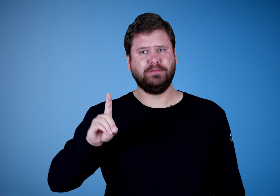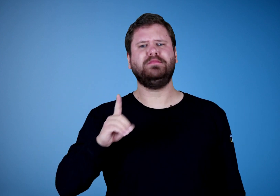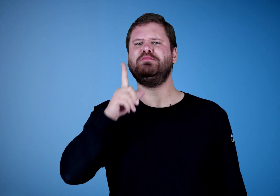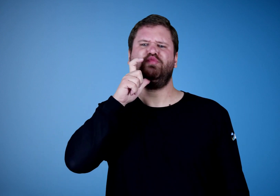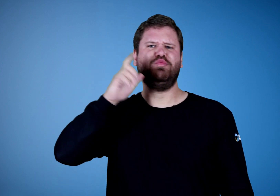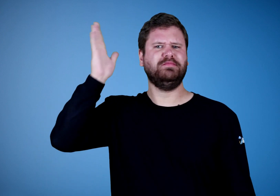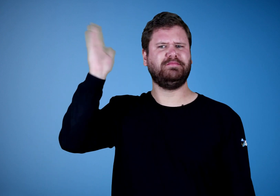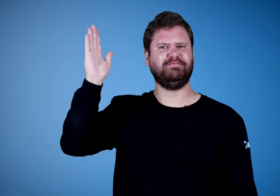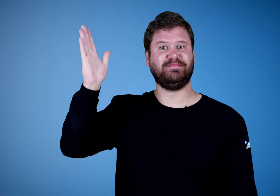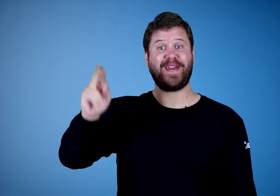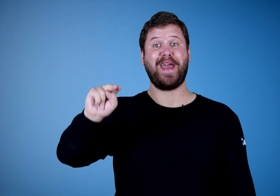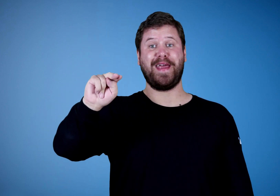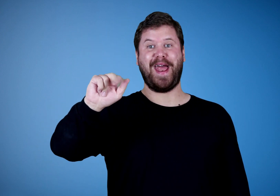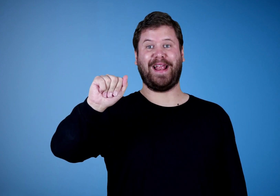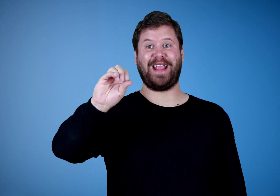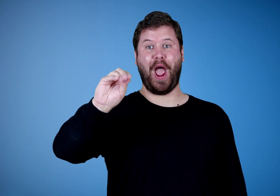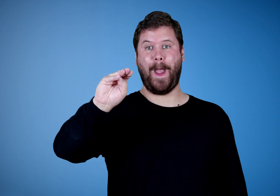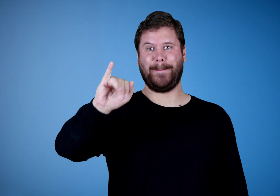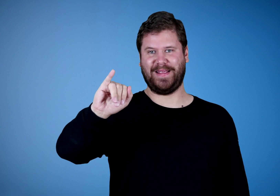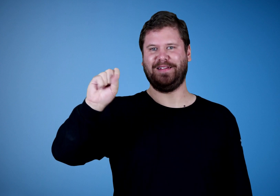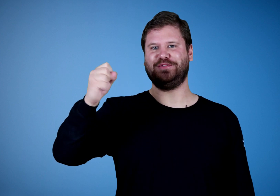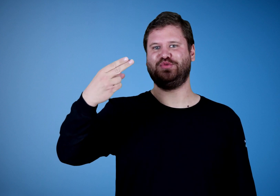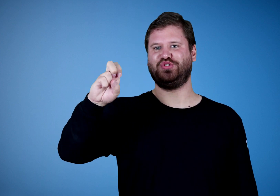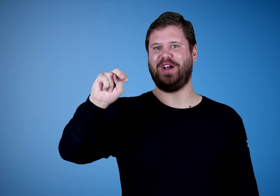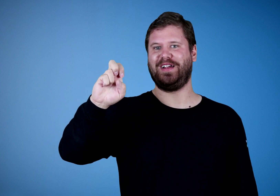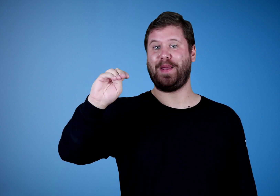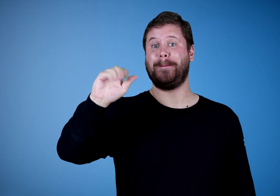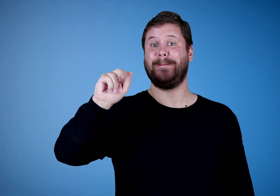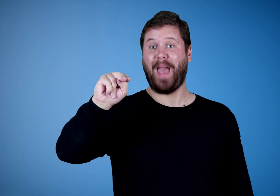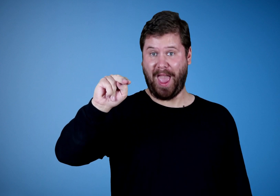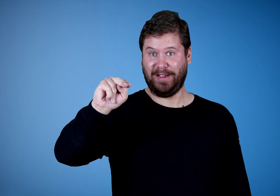Naomi Sheneman will present this workshop.